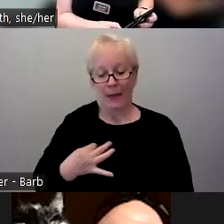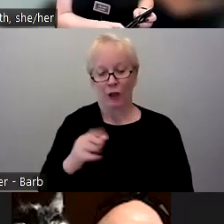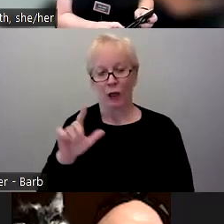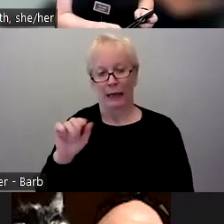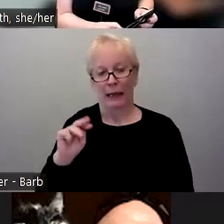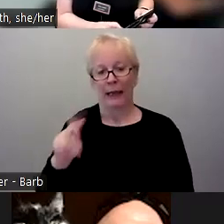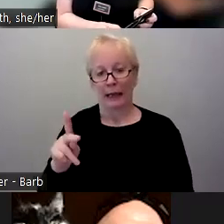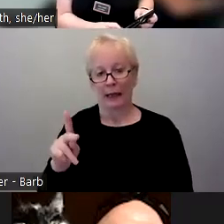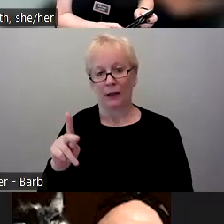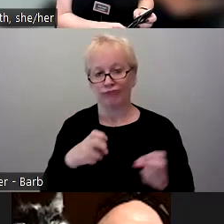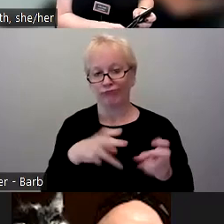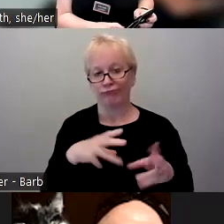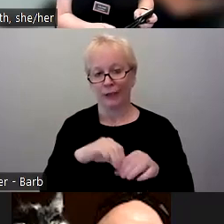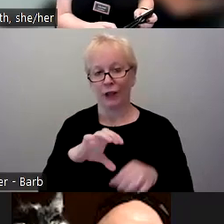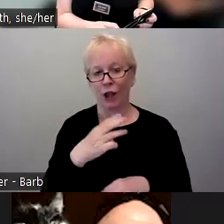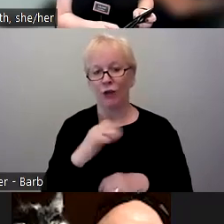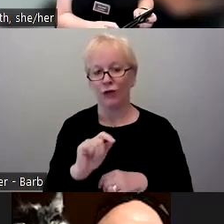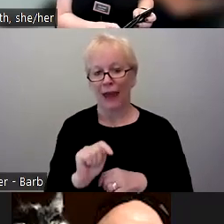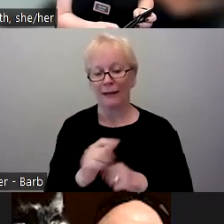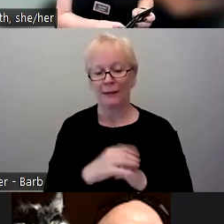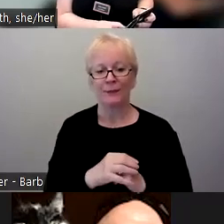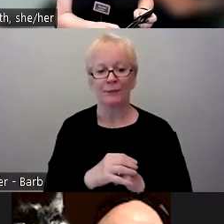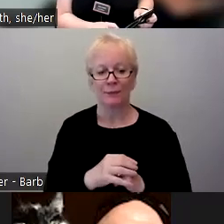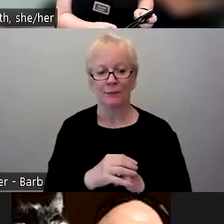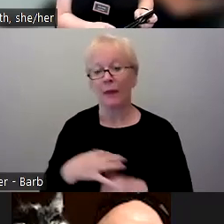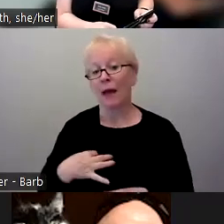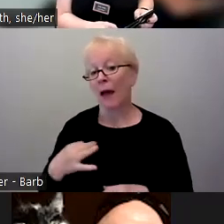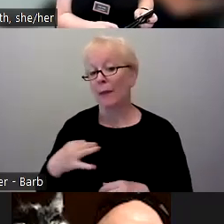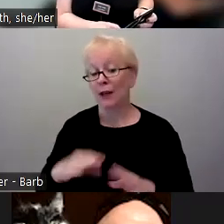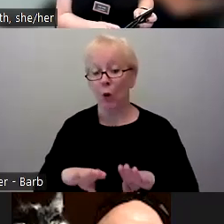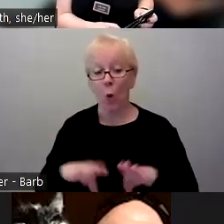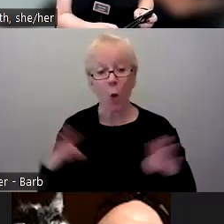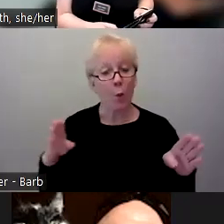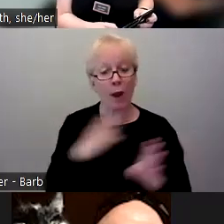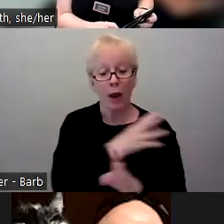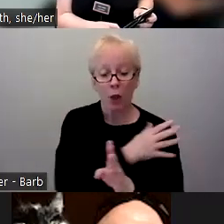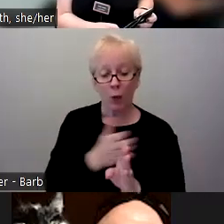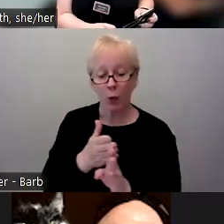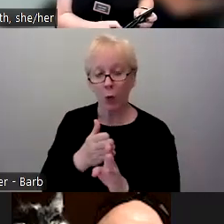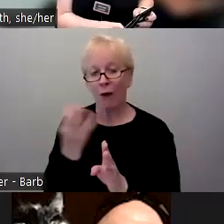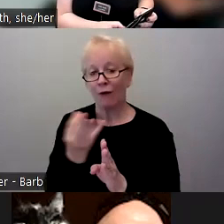in the chat. The applications are open through Friday, July 28th, so you still have some time to